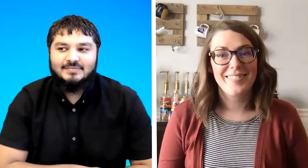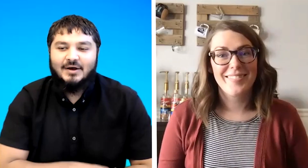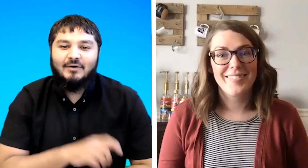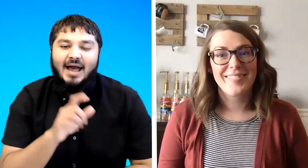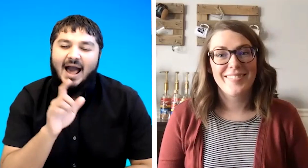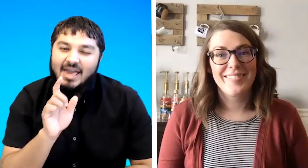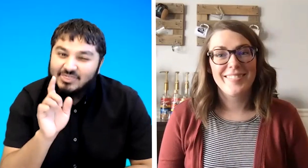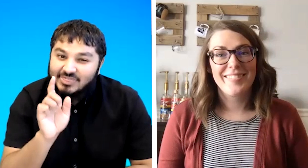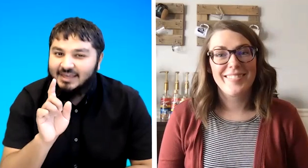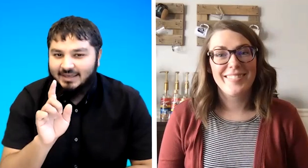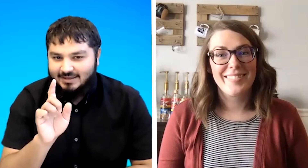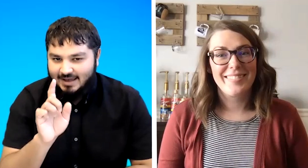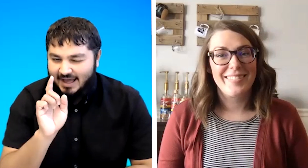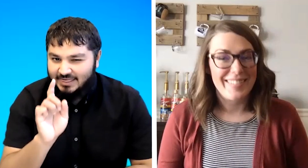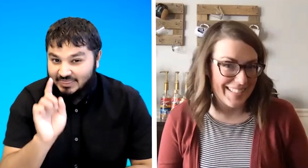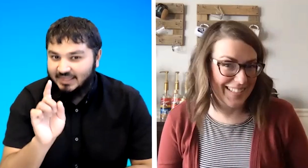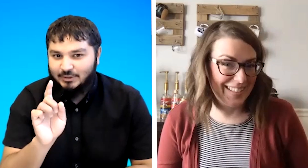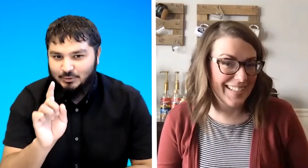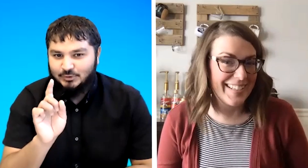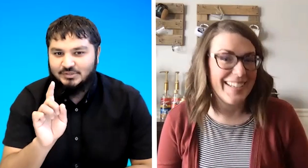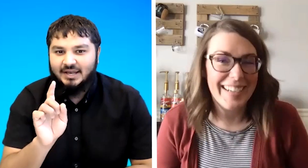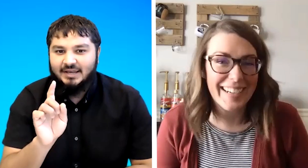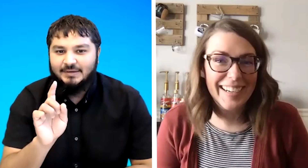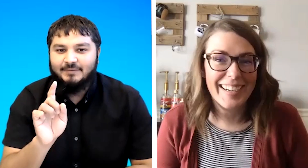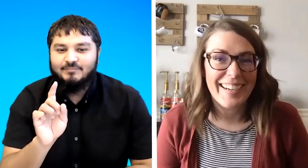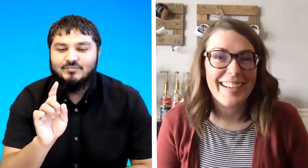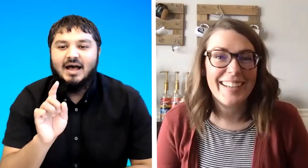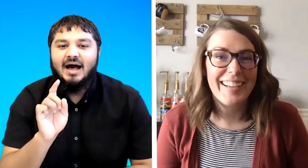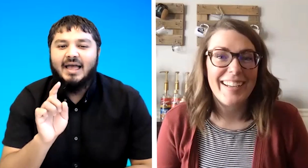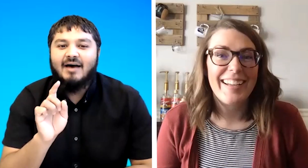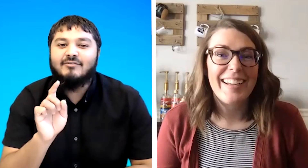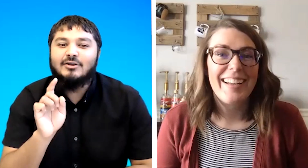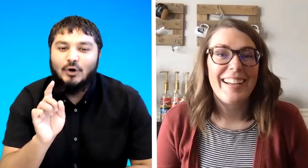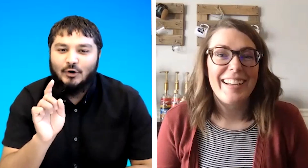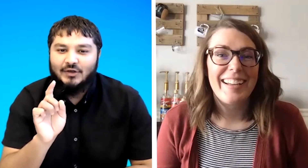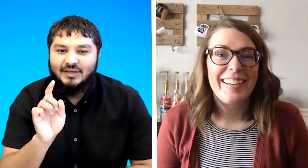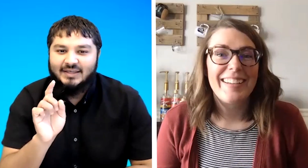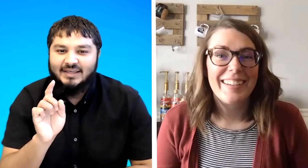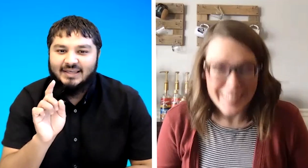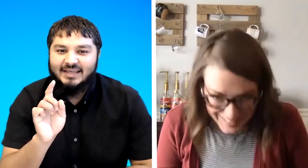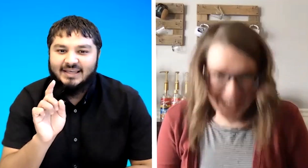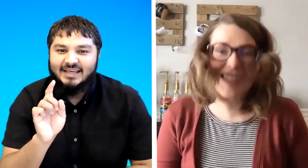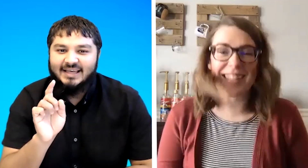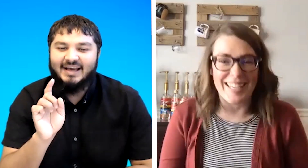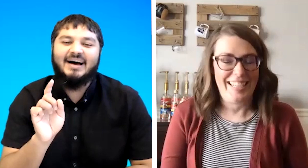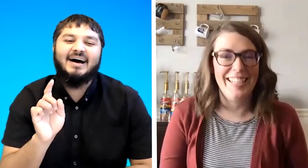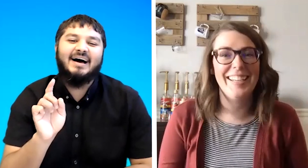all right i think i think you signed i have a dog yes